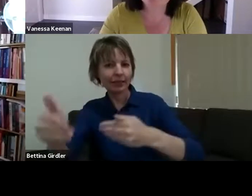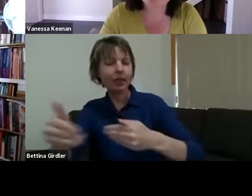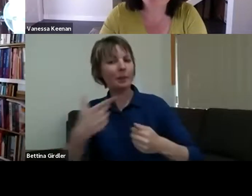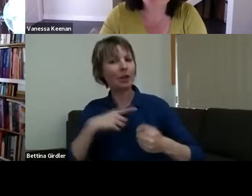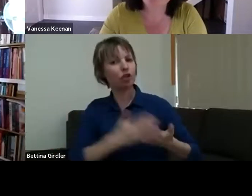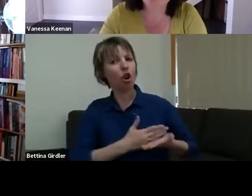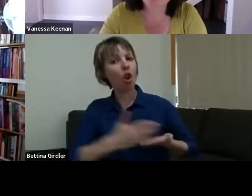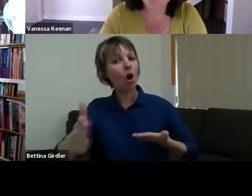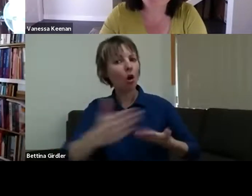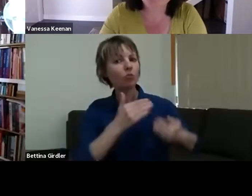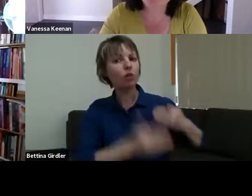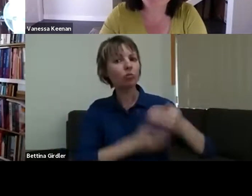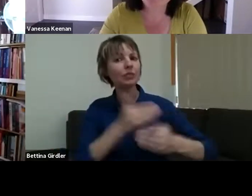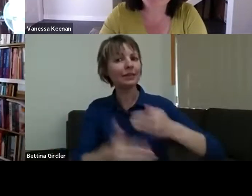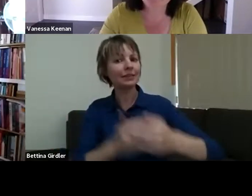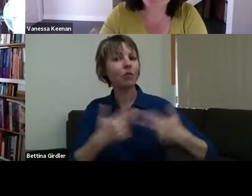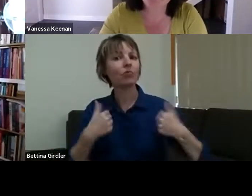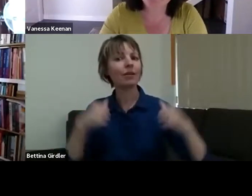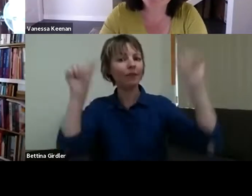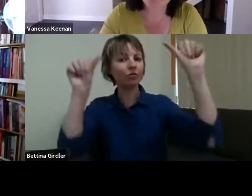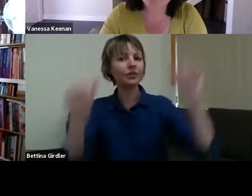Also, we've got a couple of really good questions. We've just got two